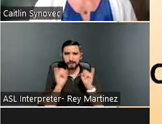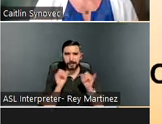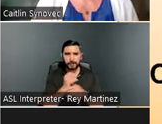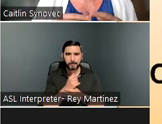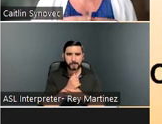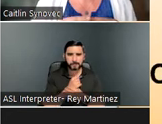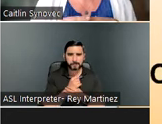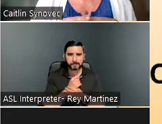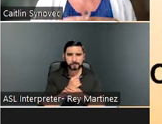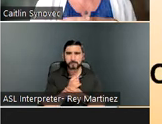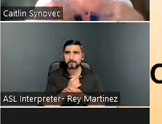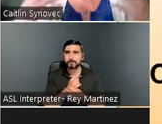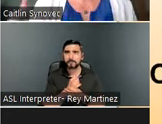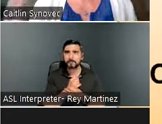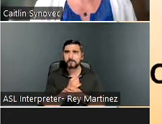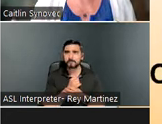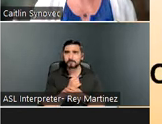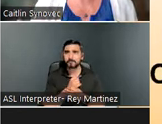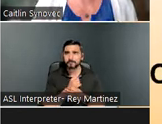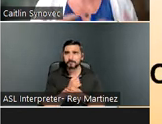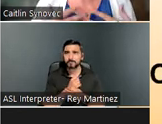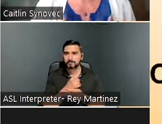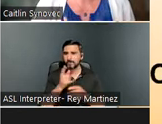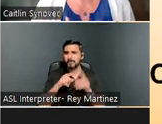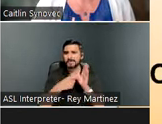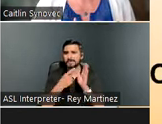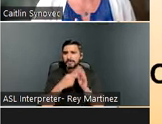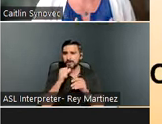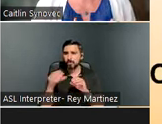and they don’t move out of systems. Unfortunately, in some cases,